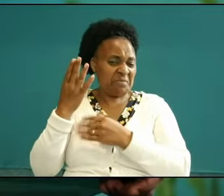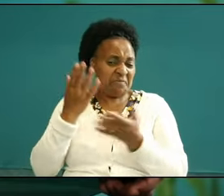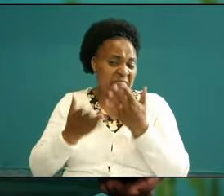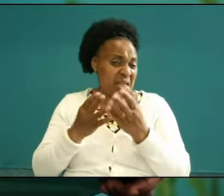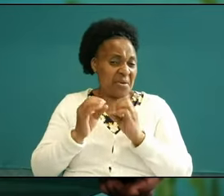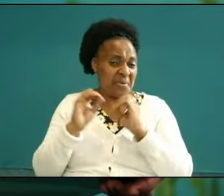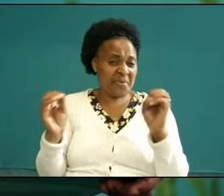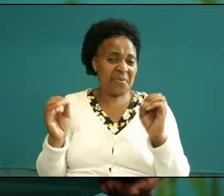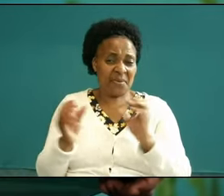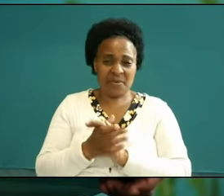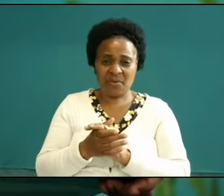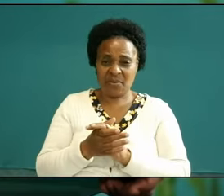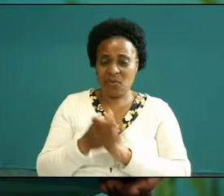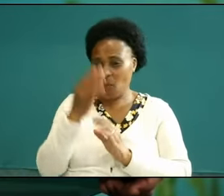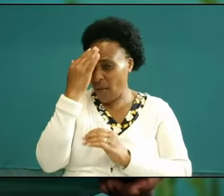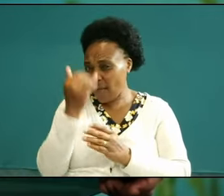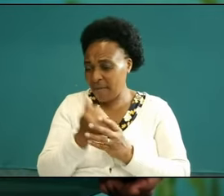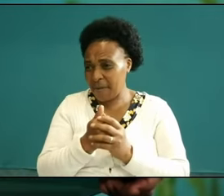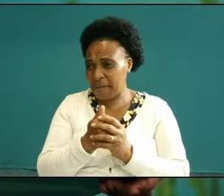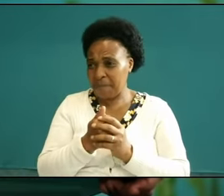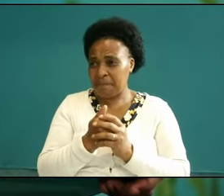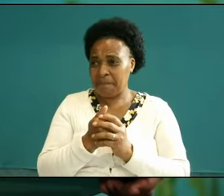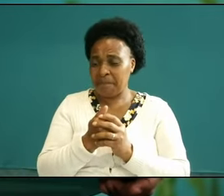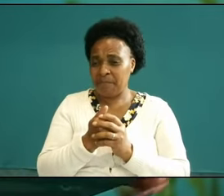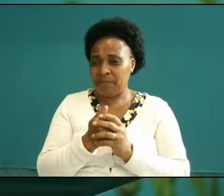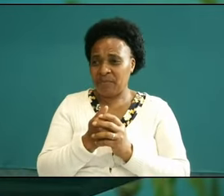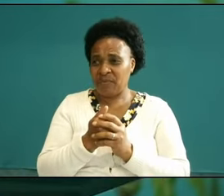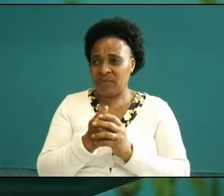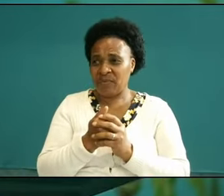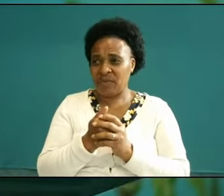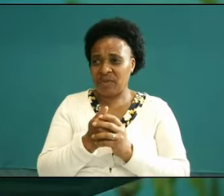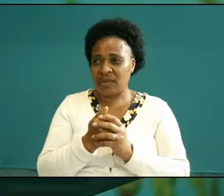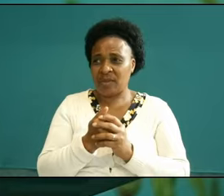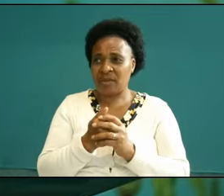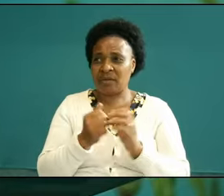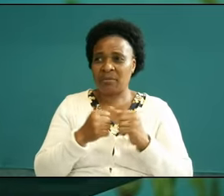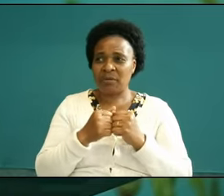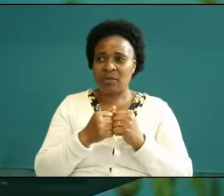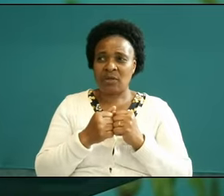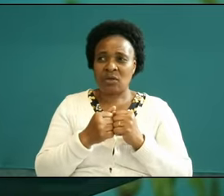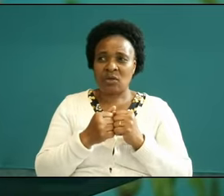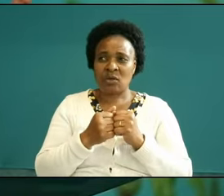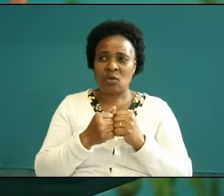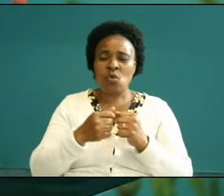on a text that gave me Comfort and I am here this morning to let you know we are it's not